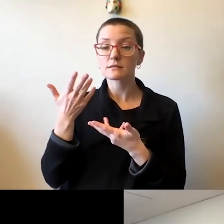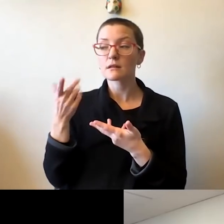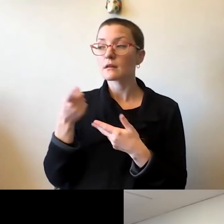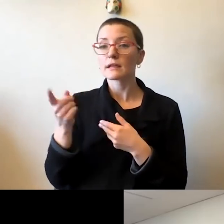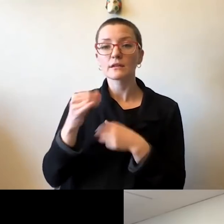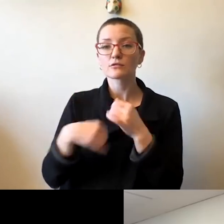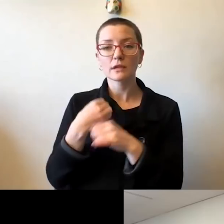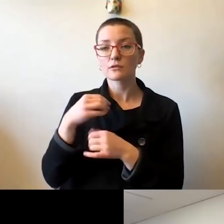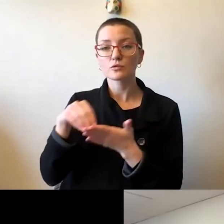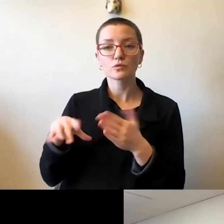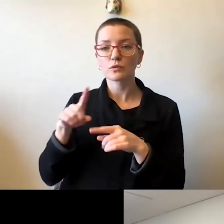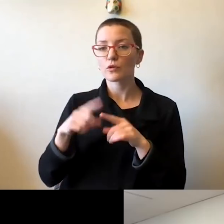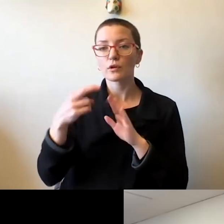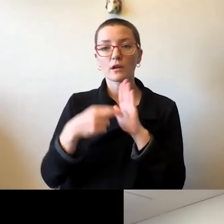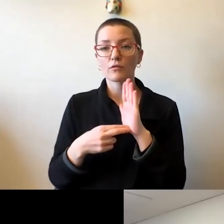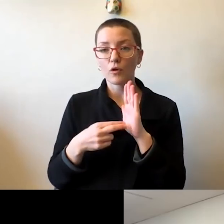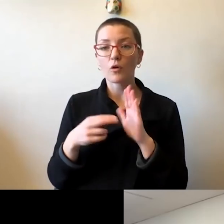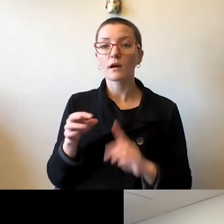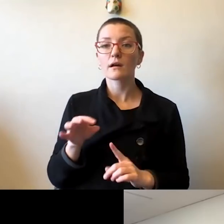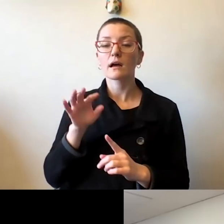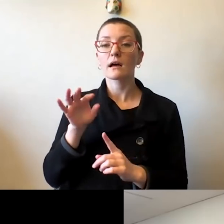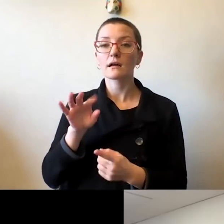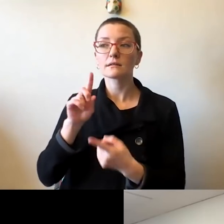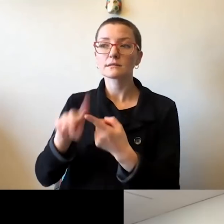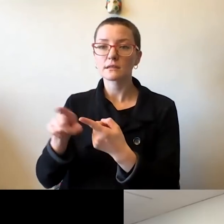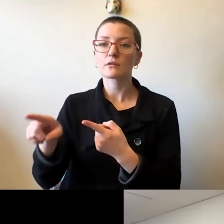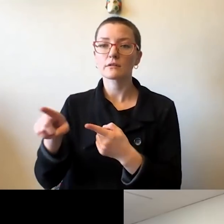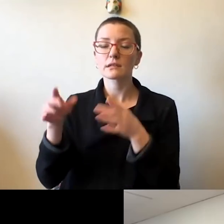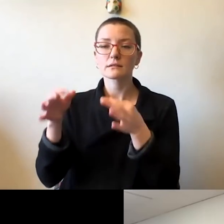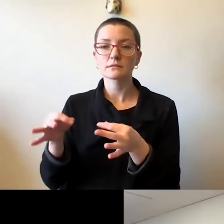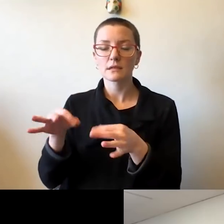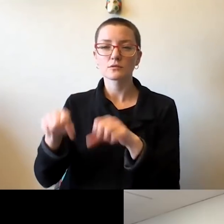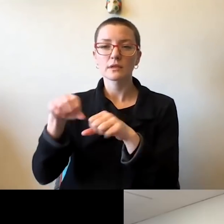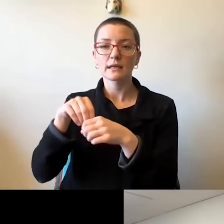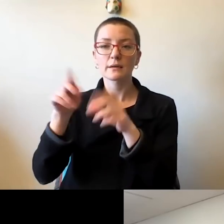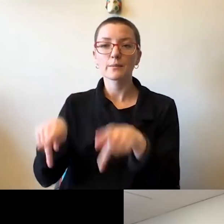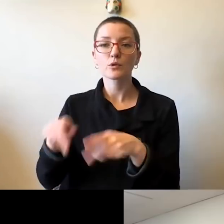unless they were able to take in-person courses. And let me tell you that, like the fall semester,